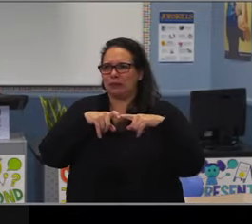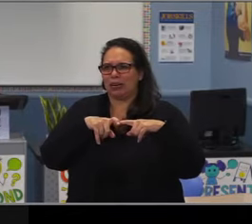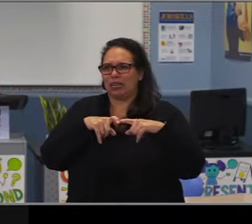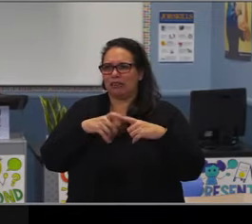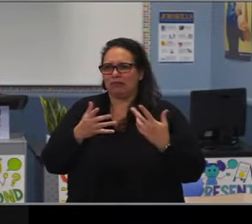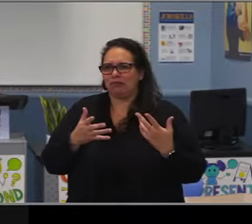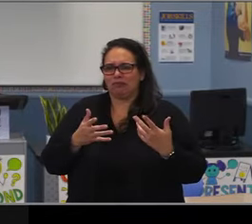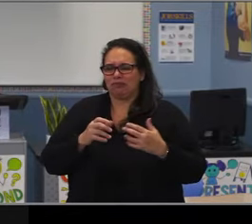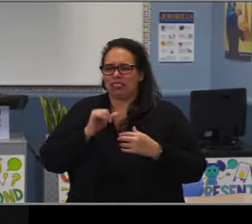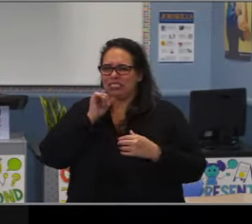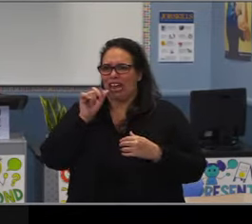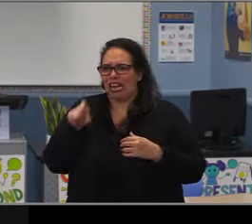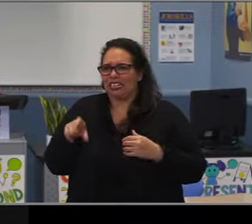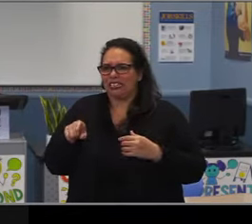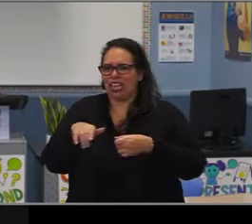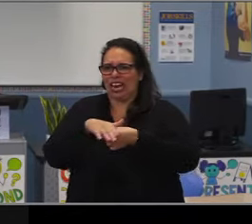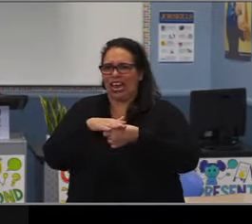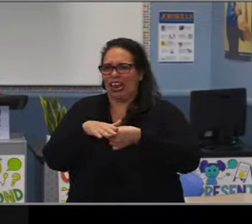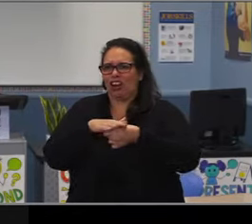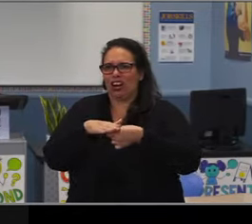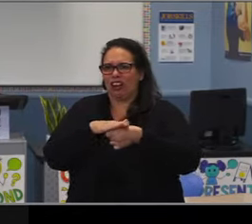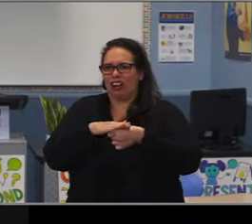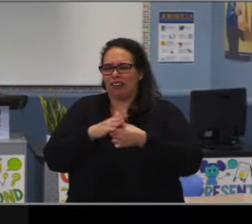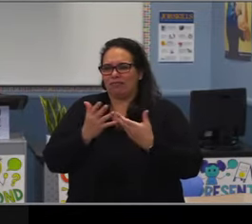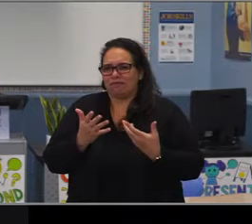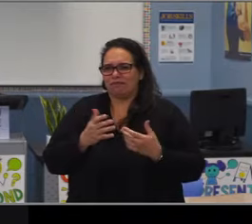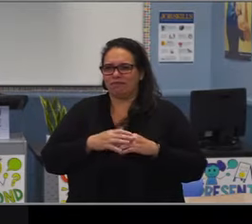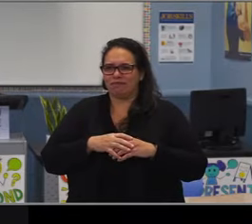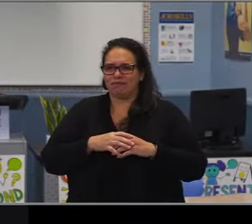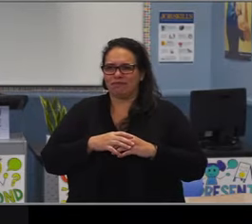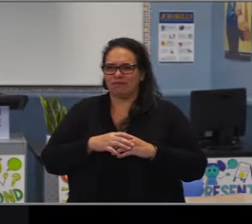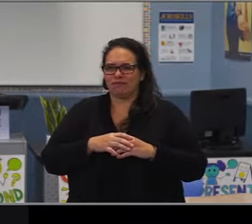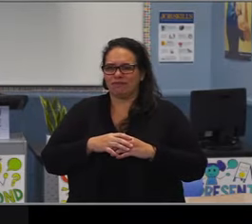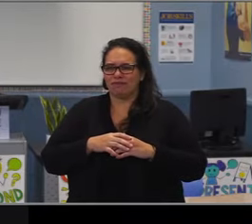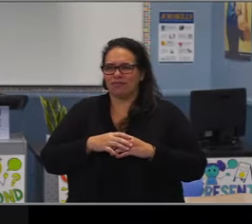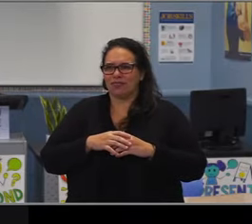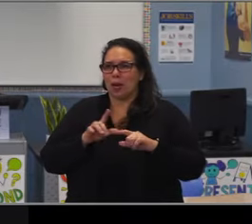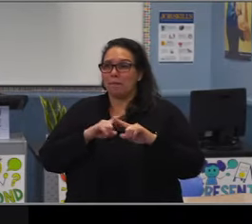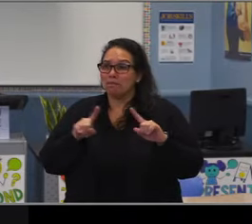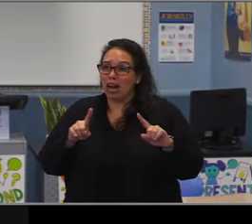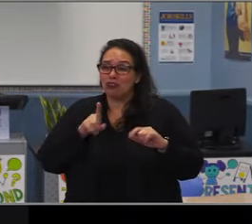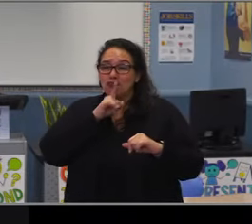if we have a student who's got either poor attendance or a suspension, or their in the bottom bar both cases,